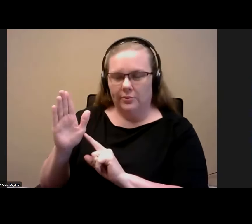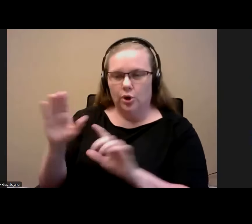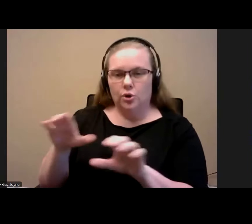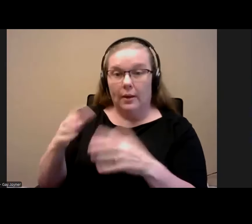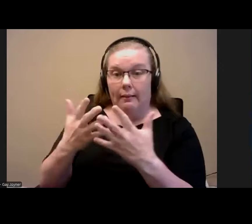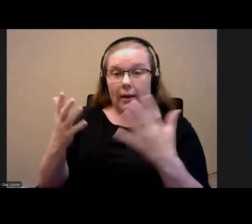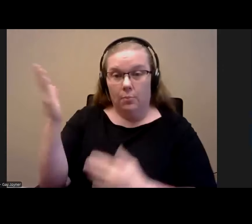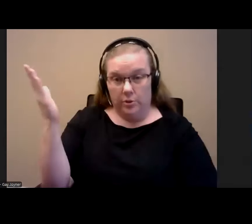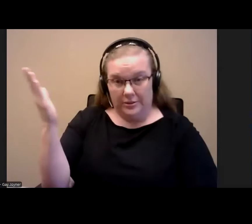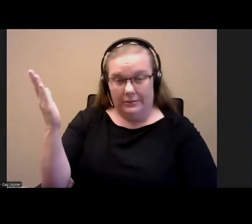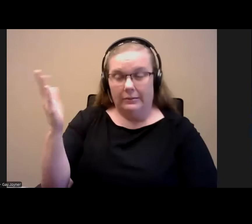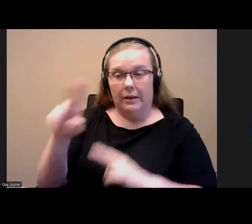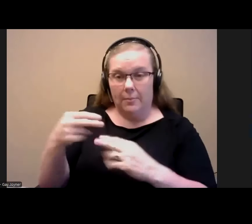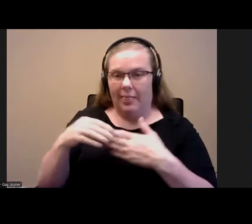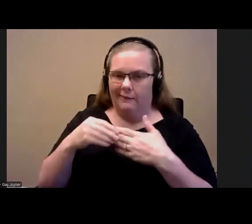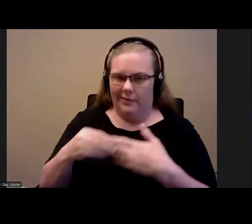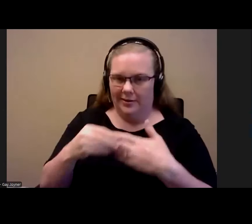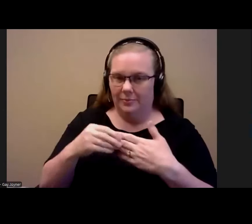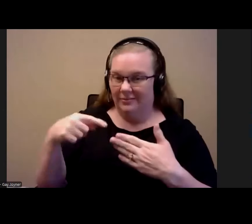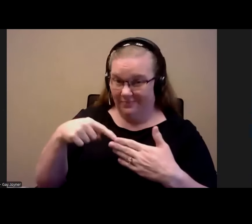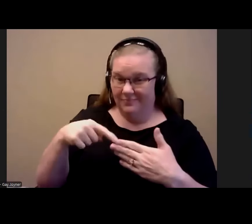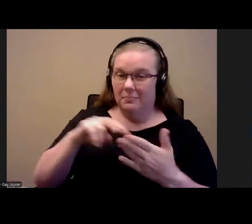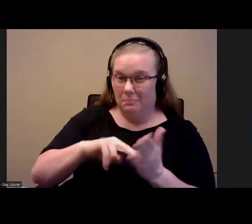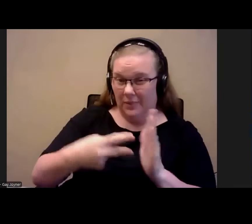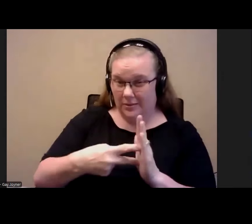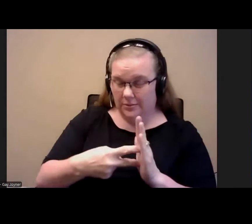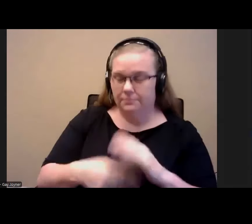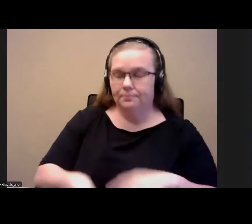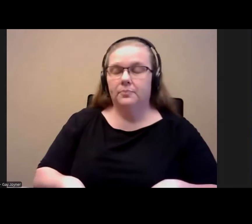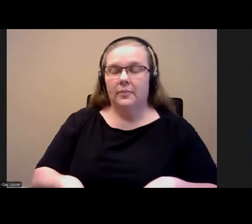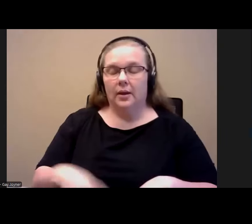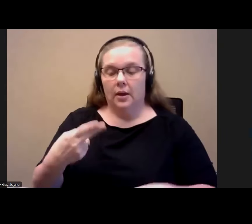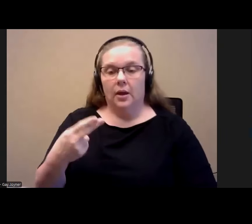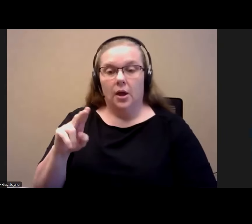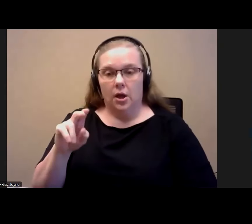what these facilities are. -- Presenting. HUD/hud mac operates a number of different